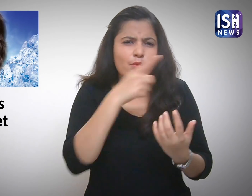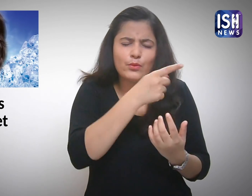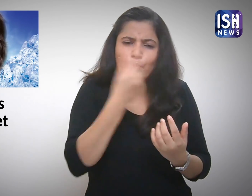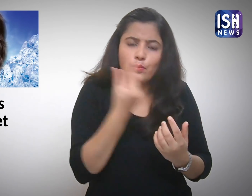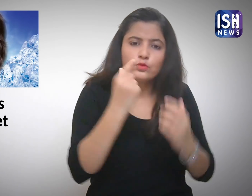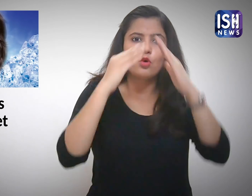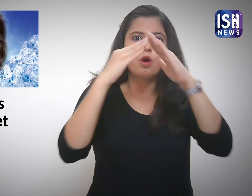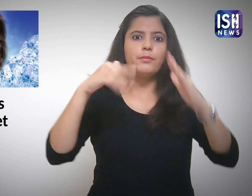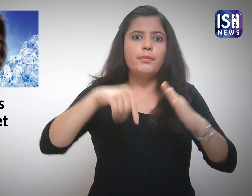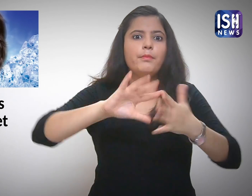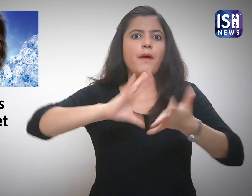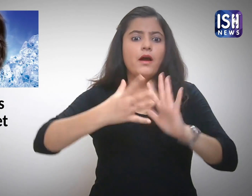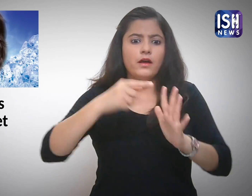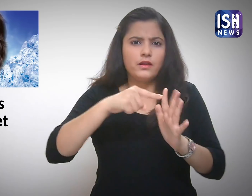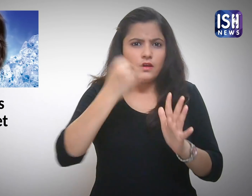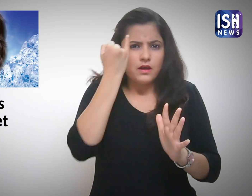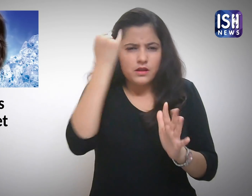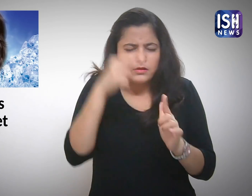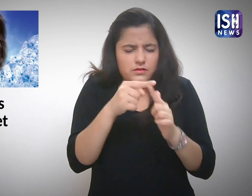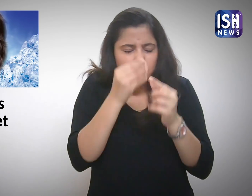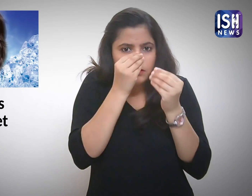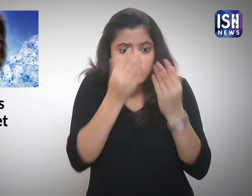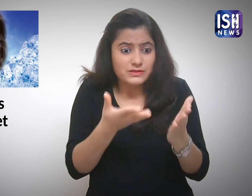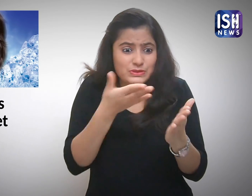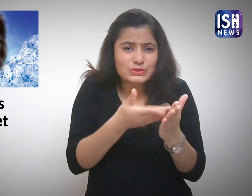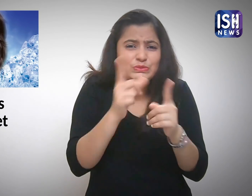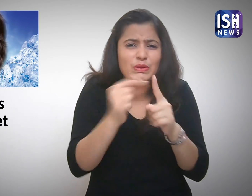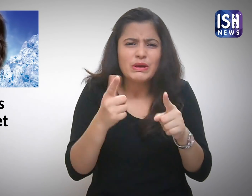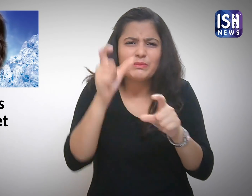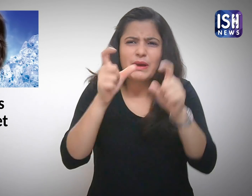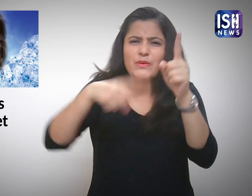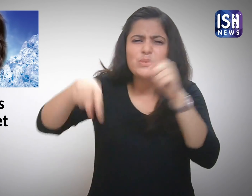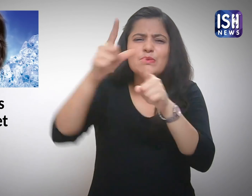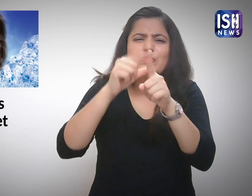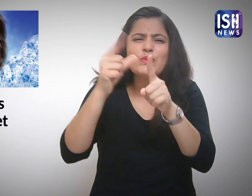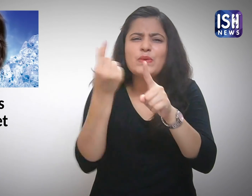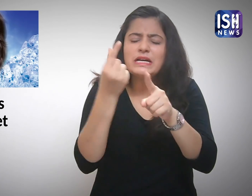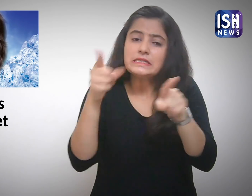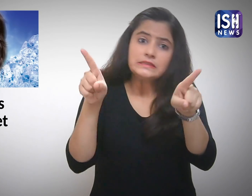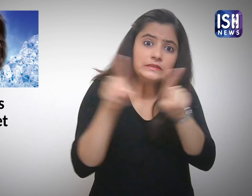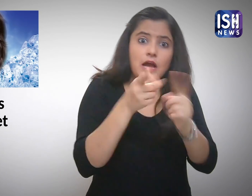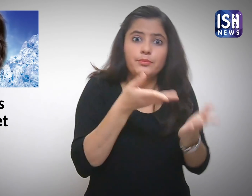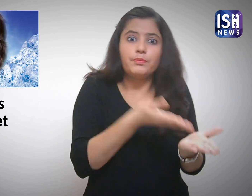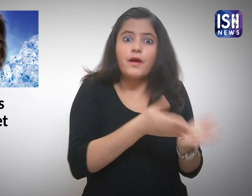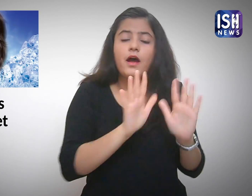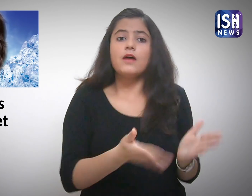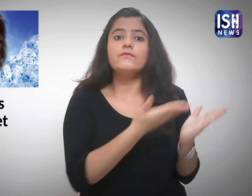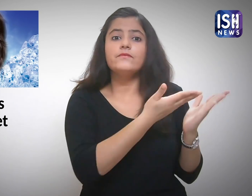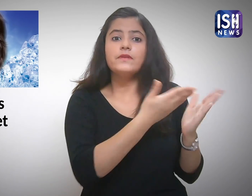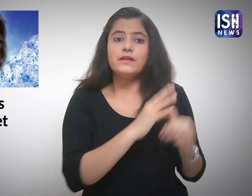She uses a very simple home remedy practised by many.